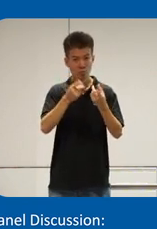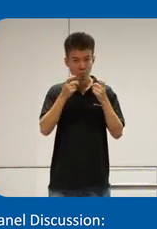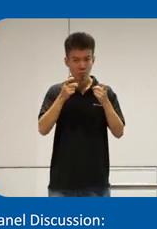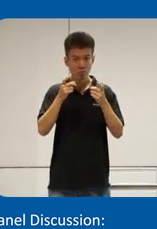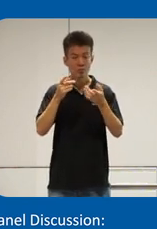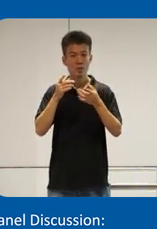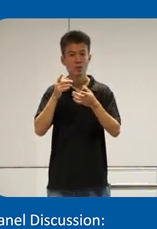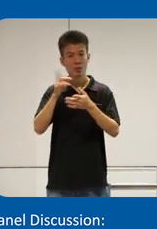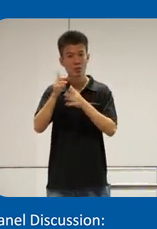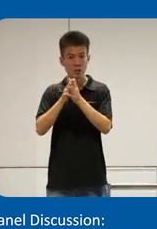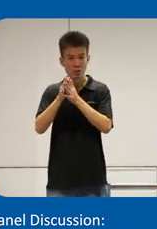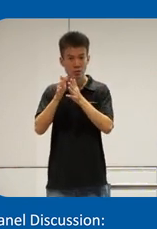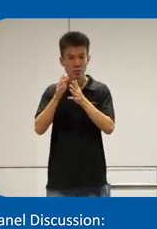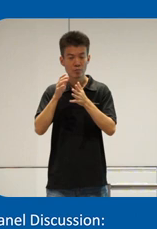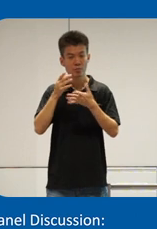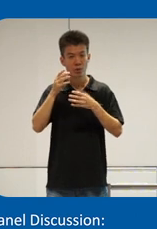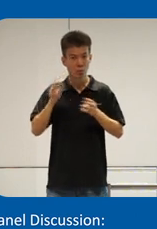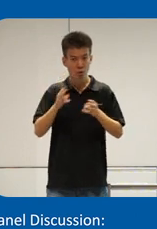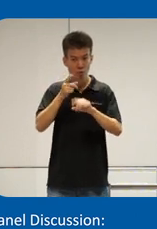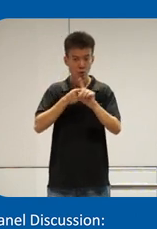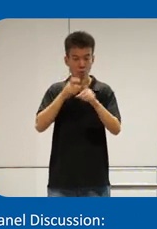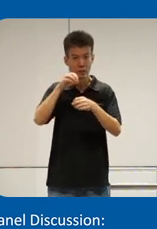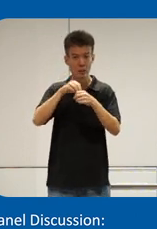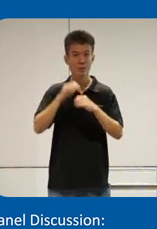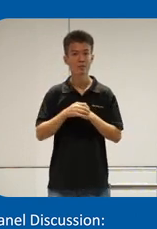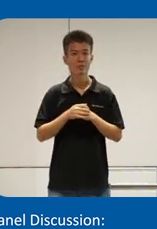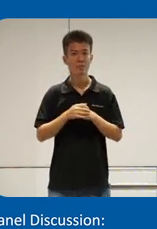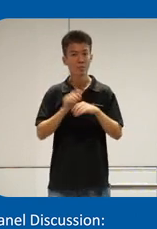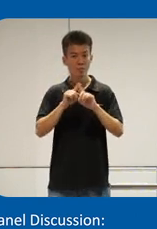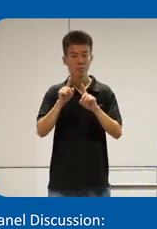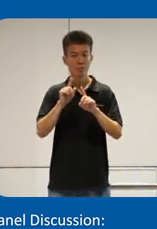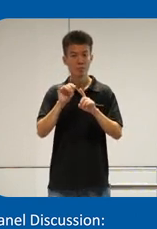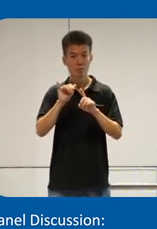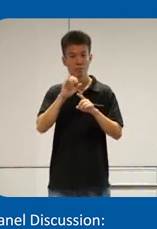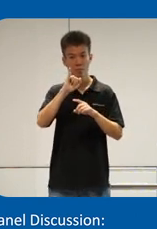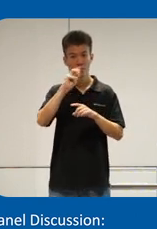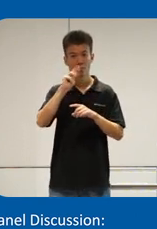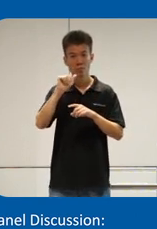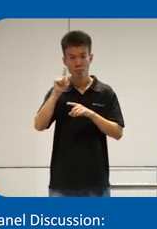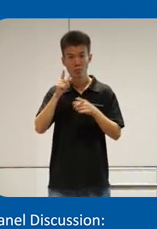and also intrinsic motivations come from the inside but unlike Emanuel who are a caregiver